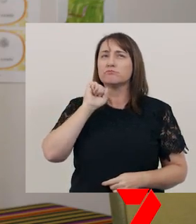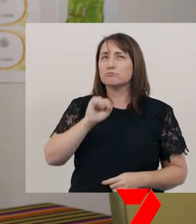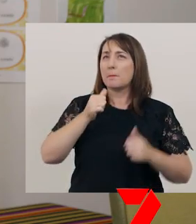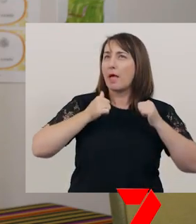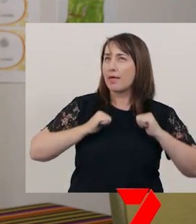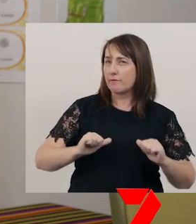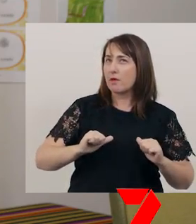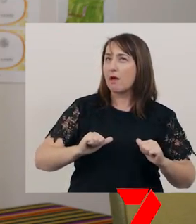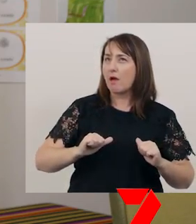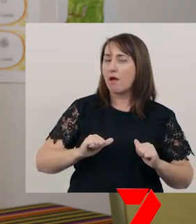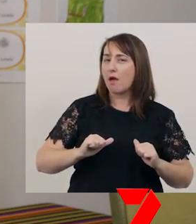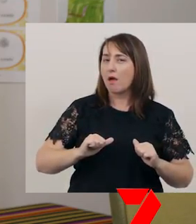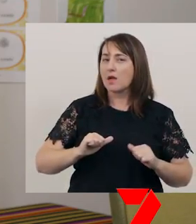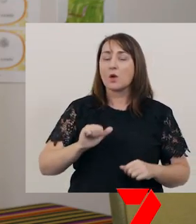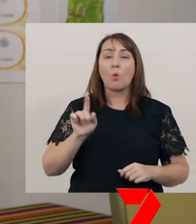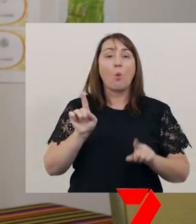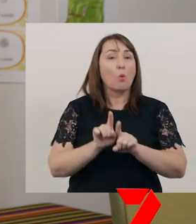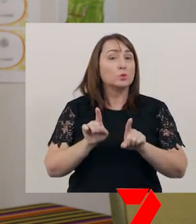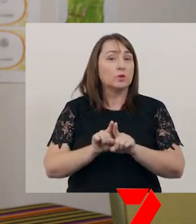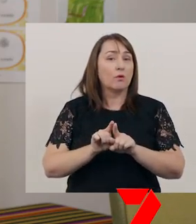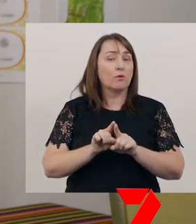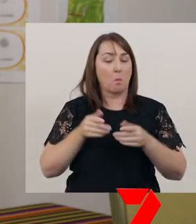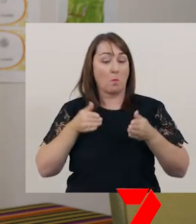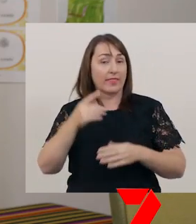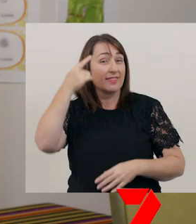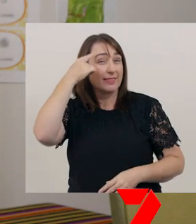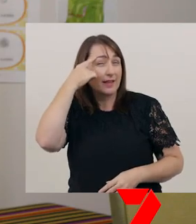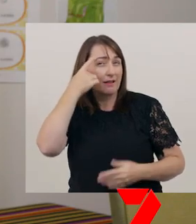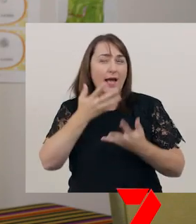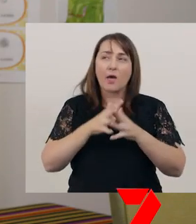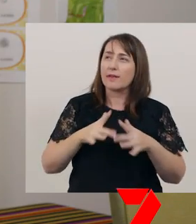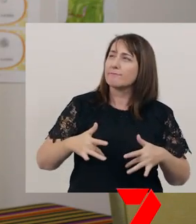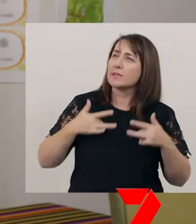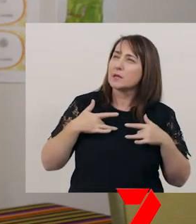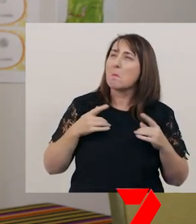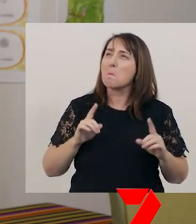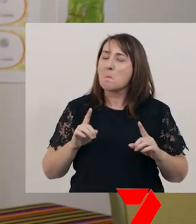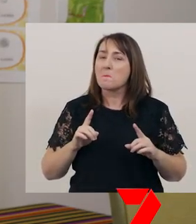but also about how they think and feel. Once I choose which character to play,